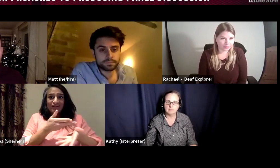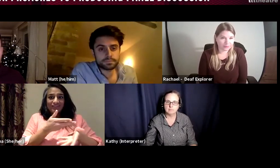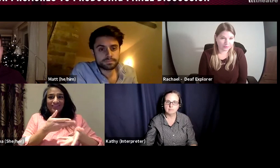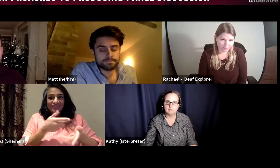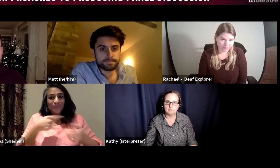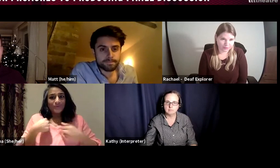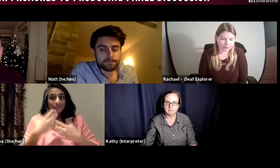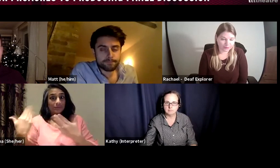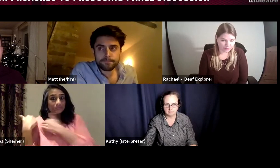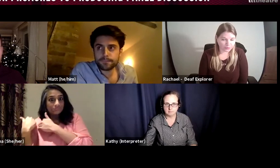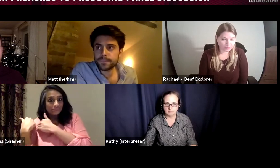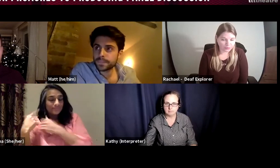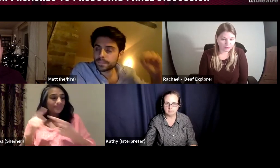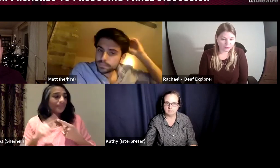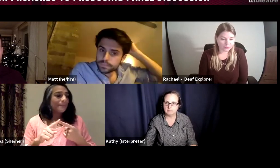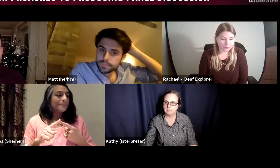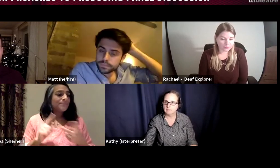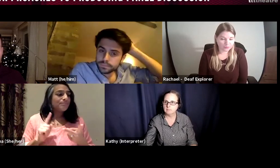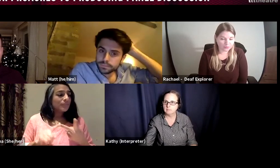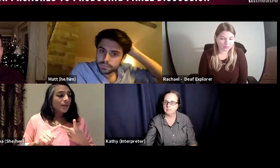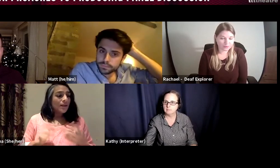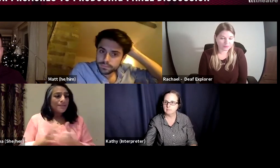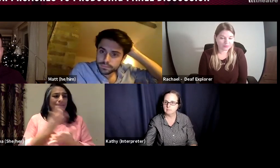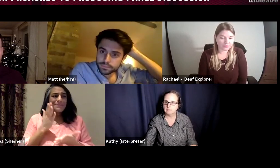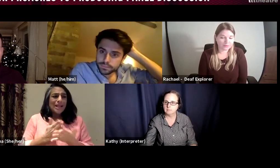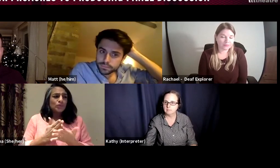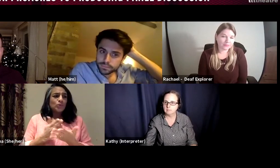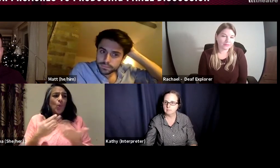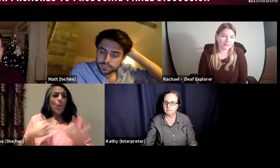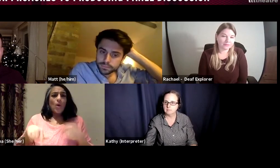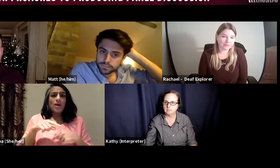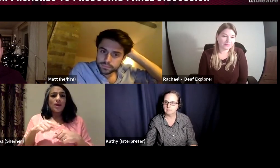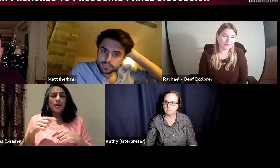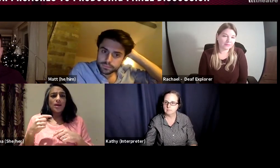so it's about having those conversations and it's a huge responsibility to take that on.